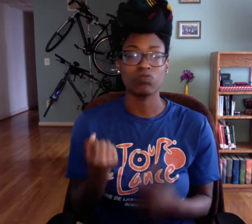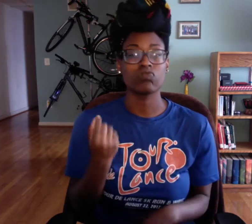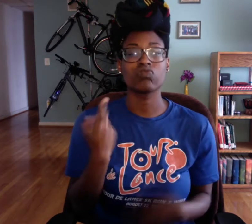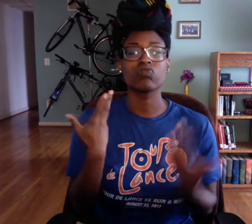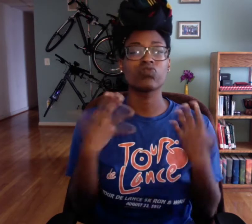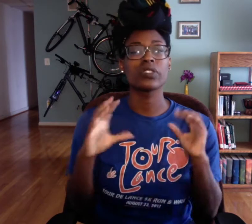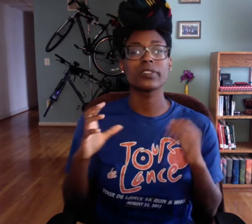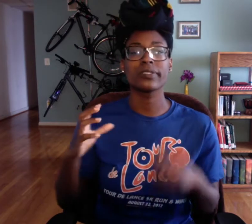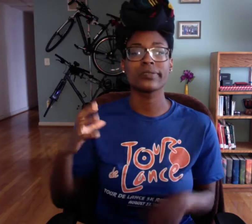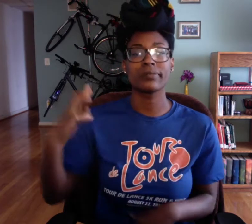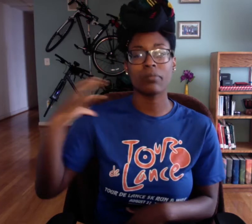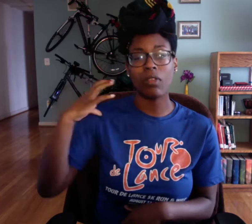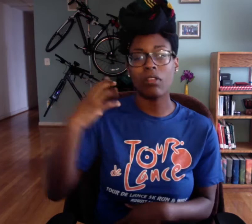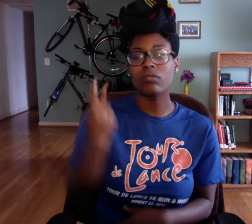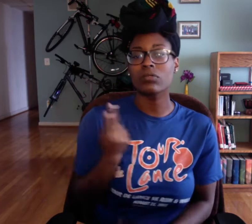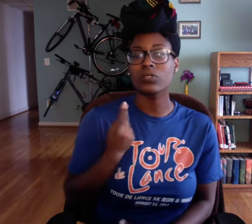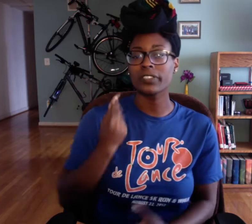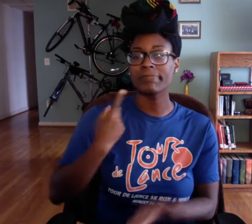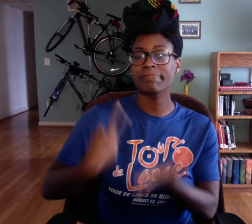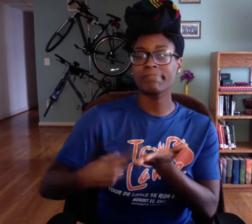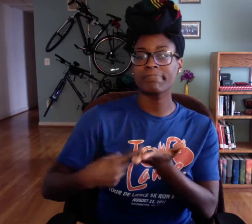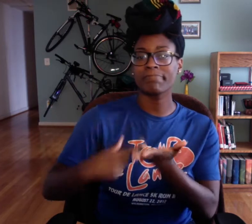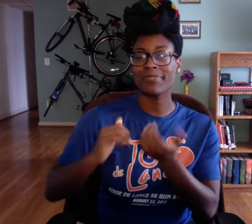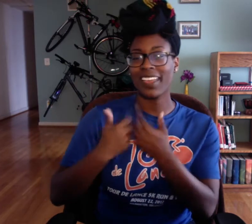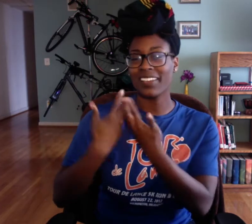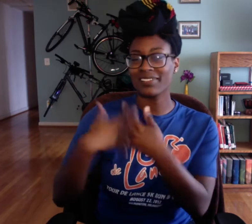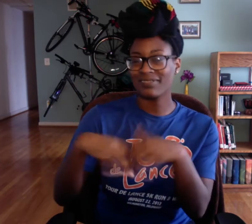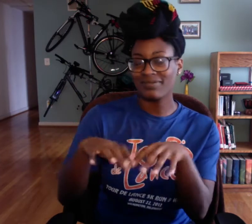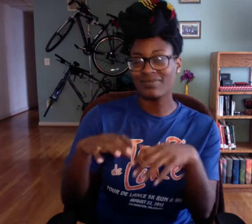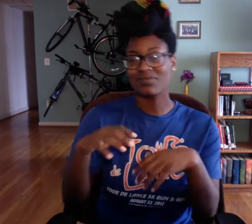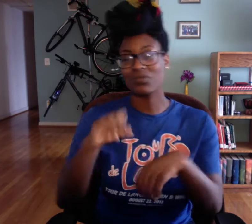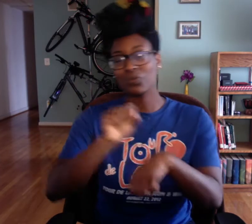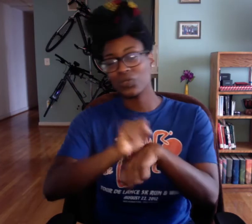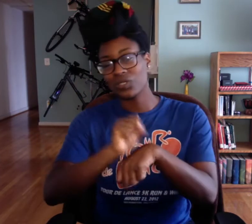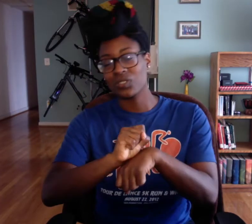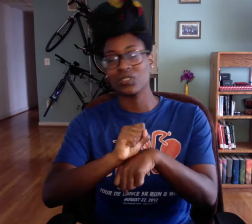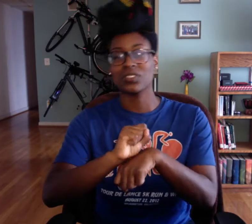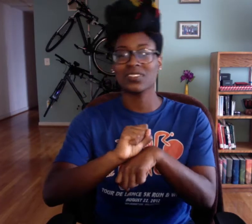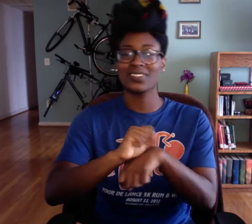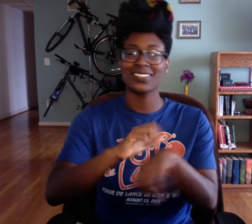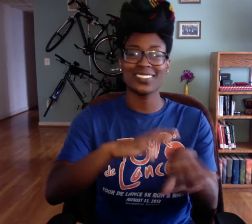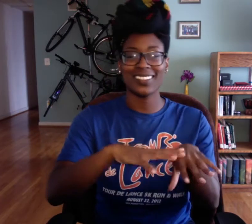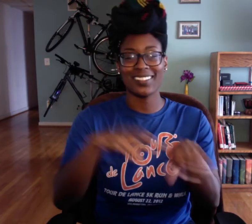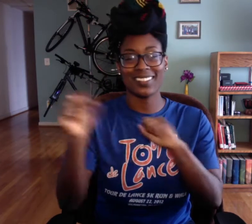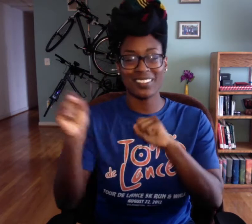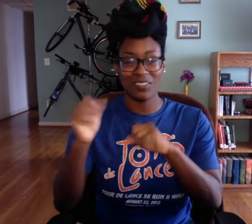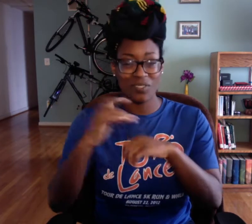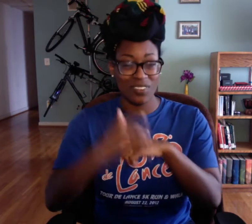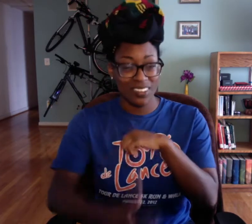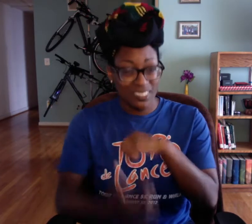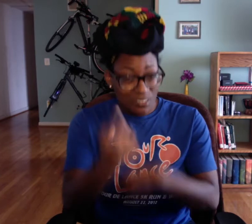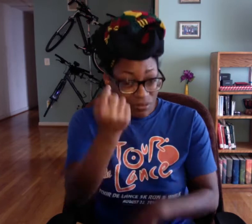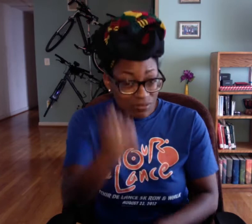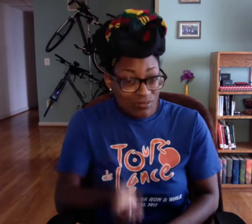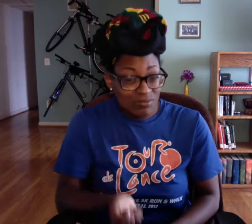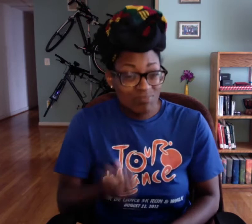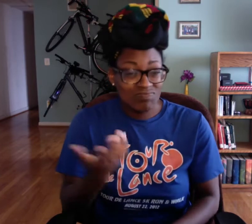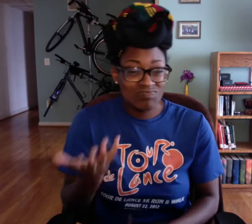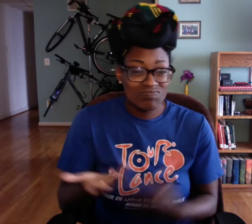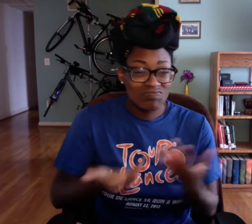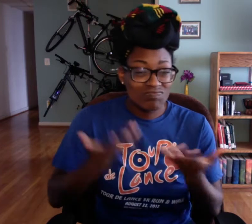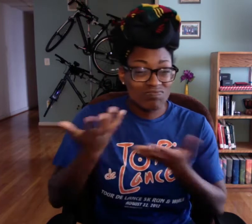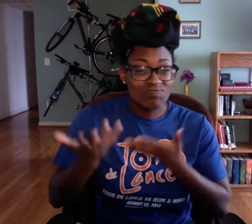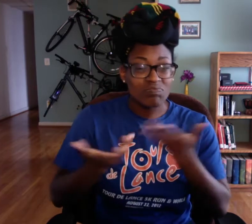But my boss, we talked about it before I got into the program about me leaving early on